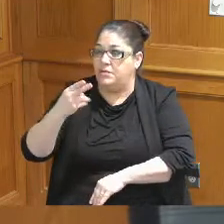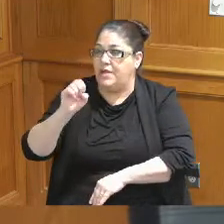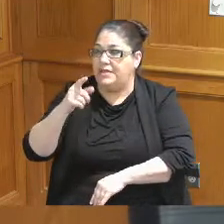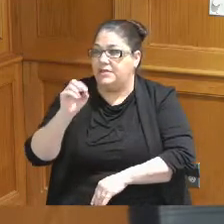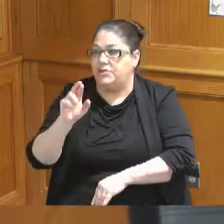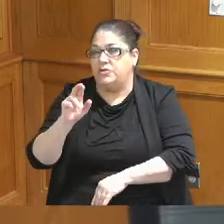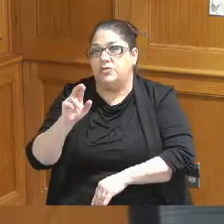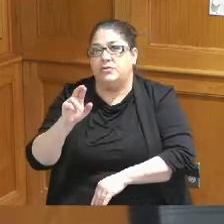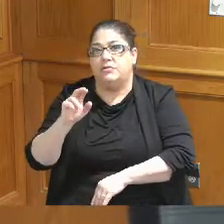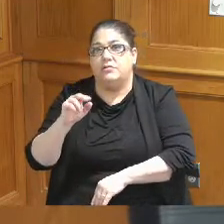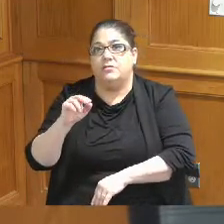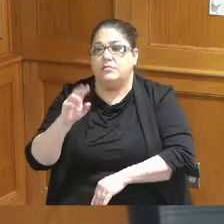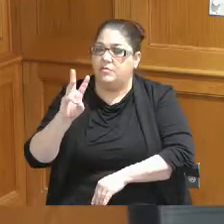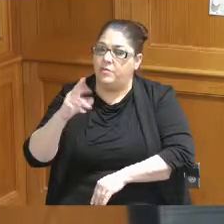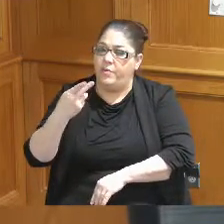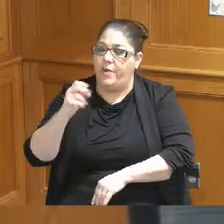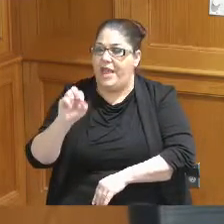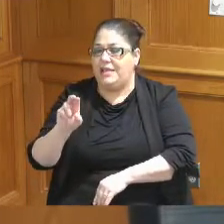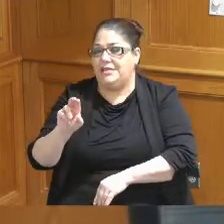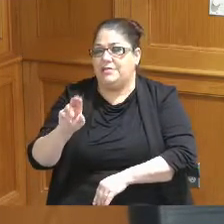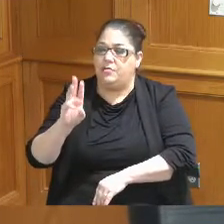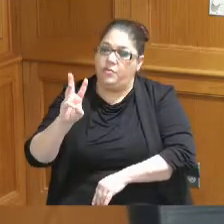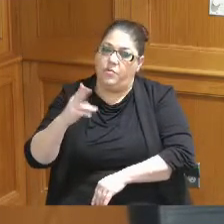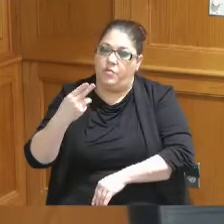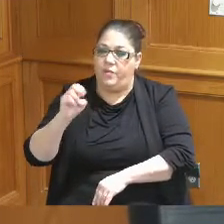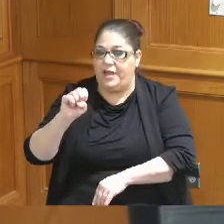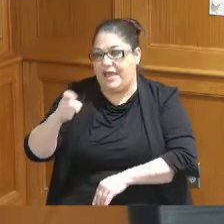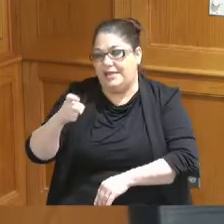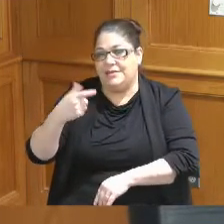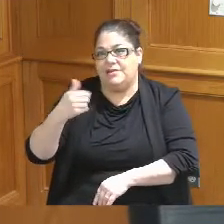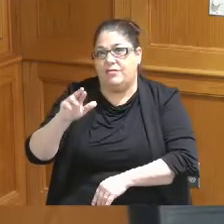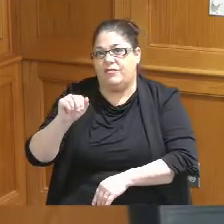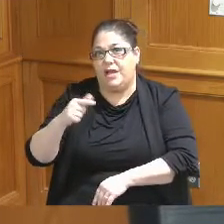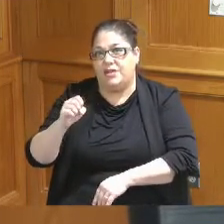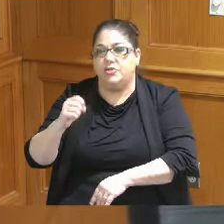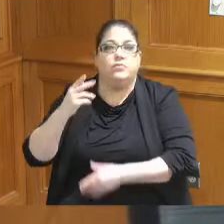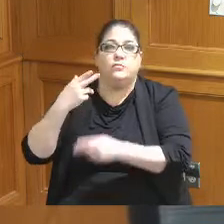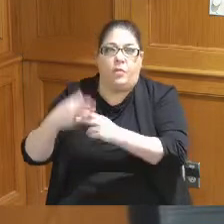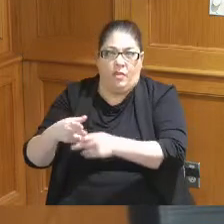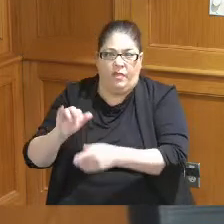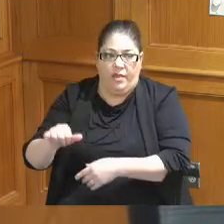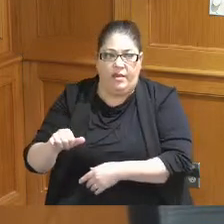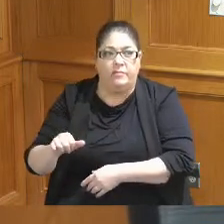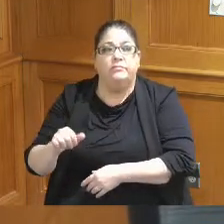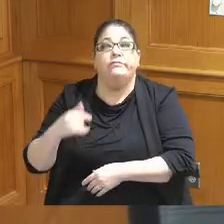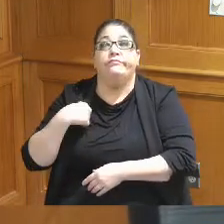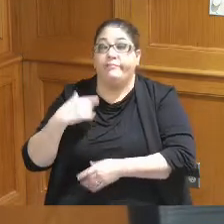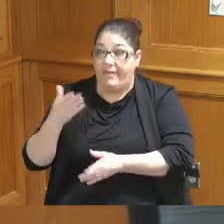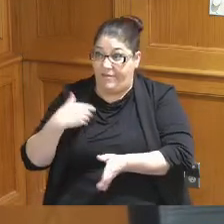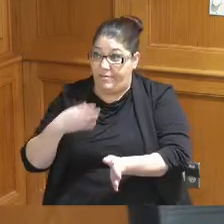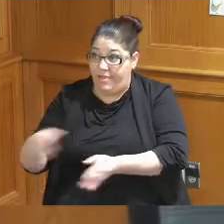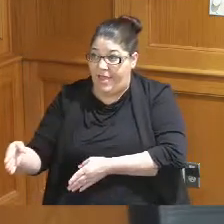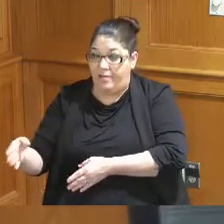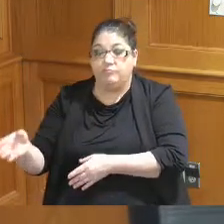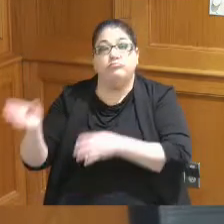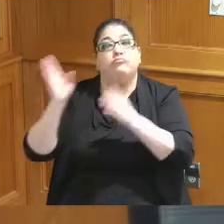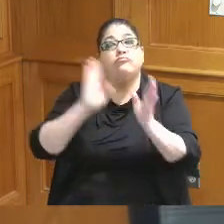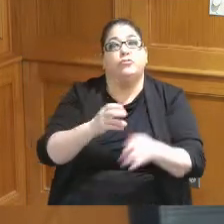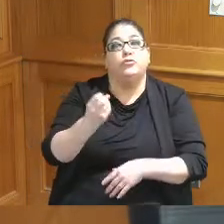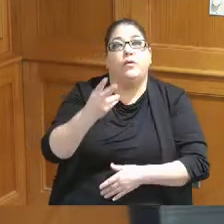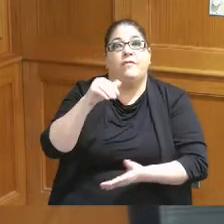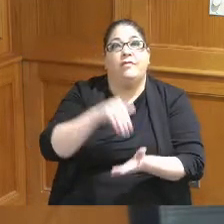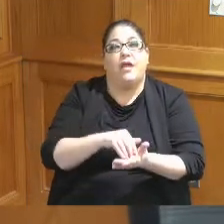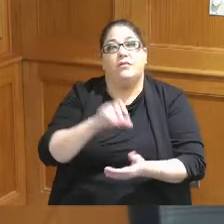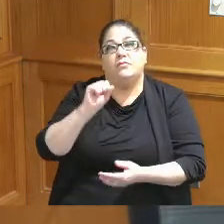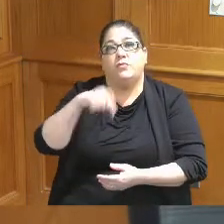Garage Whex Garage whatever it's called we seem to have a plan for a 12,000 square foot expansion